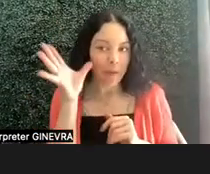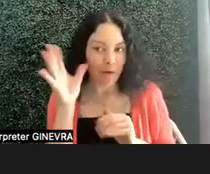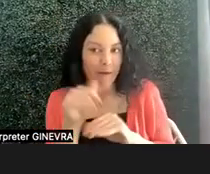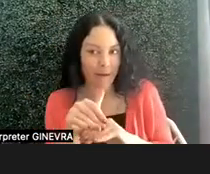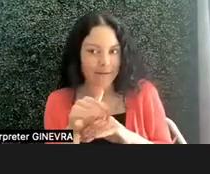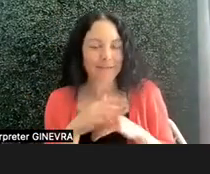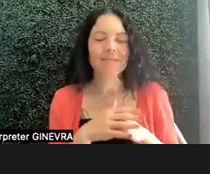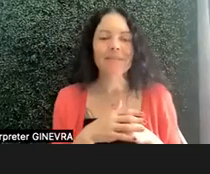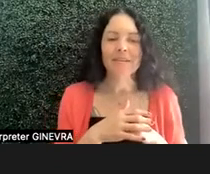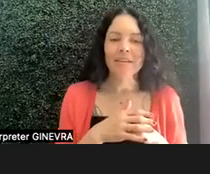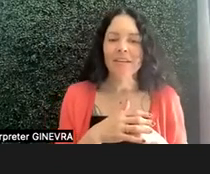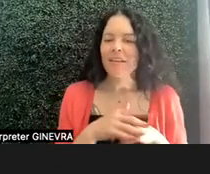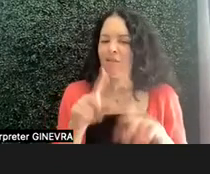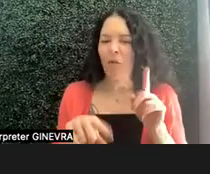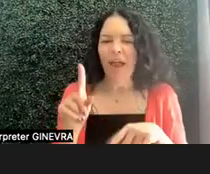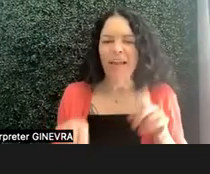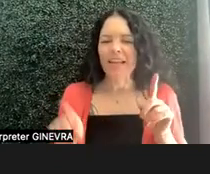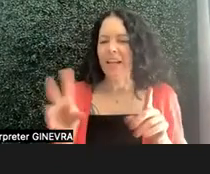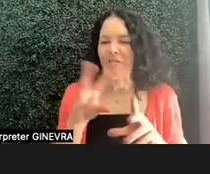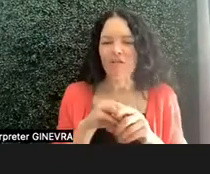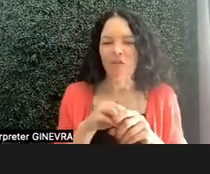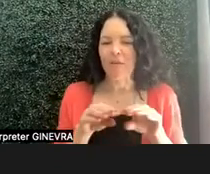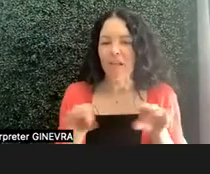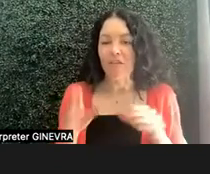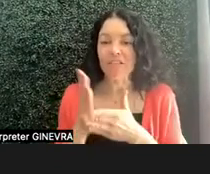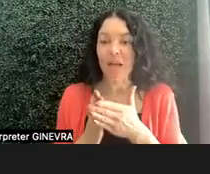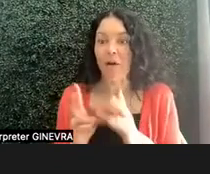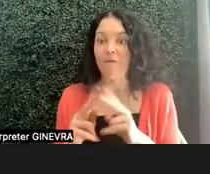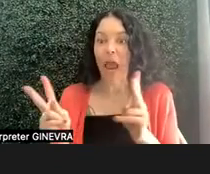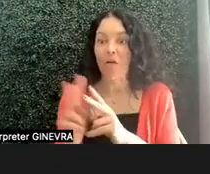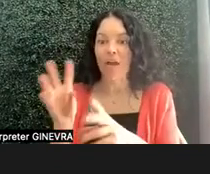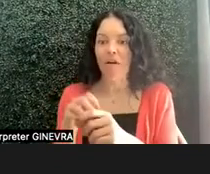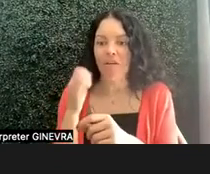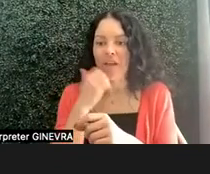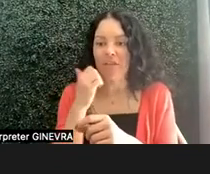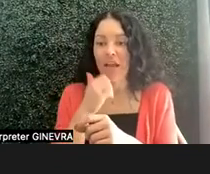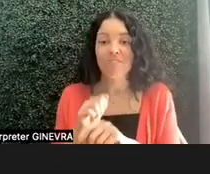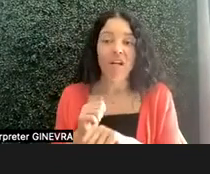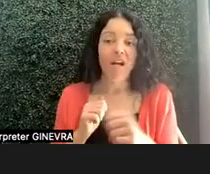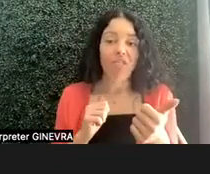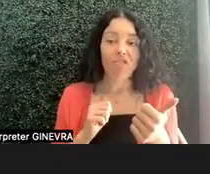Some are extremely involved on a day to day basis. And others, we see, maybe just at that orientation